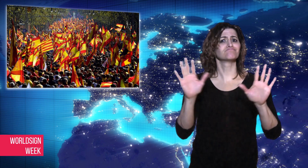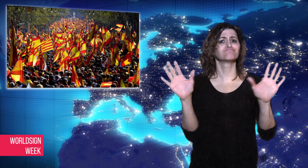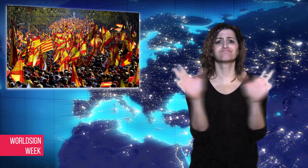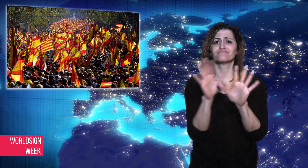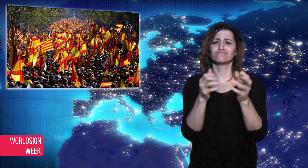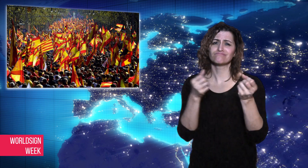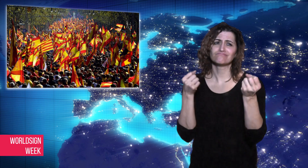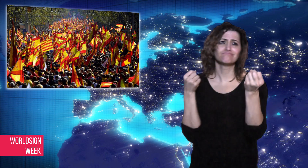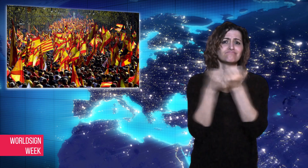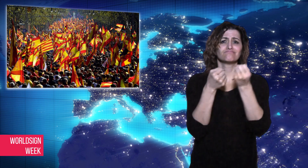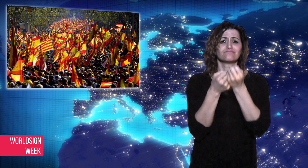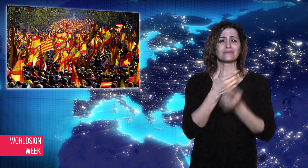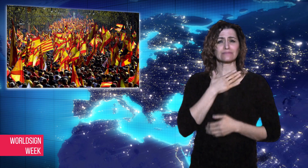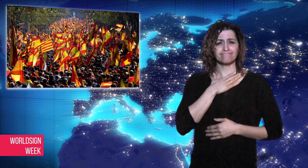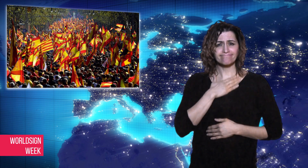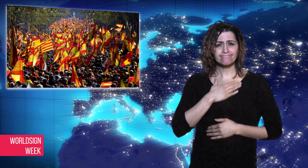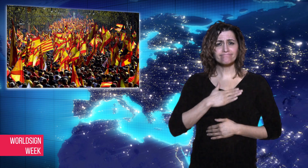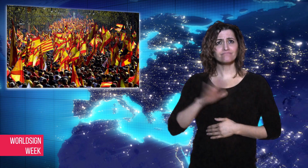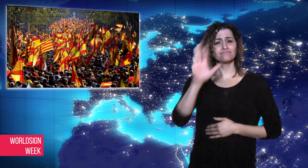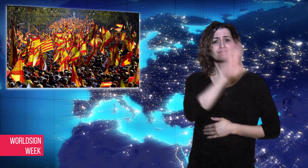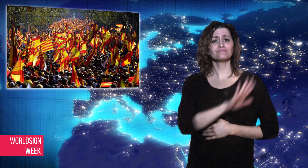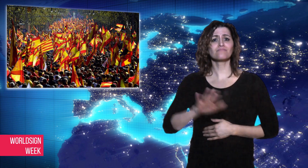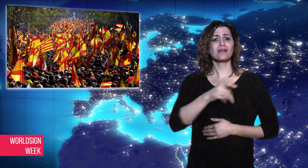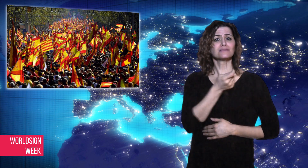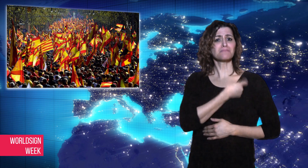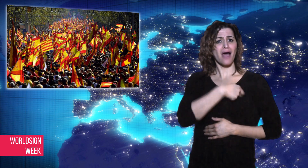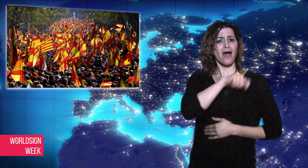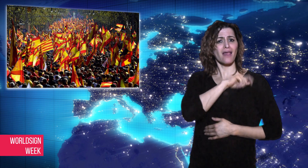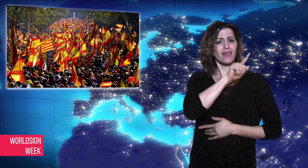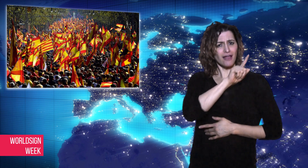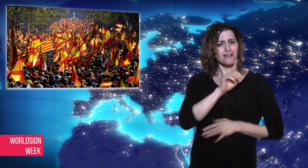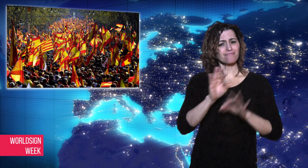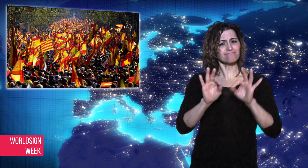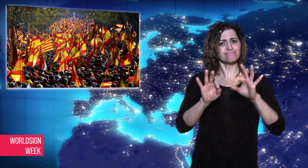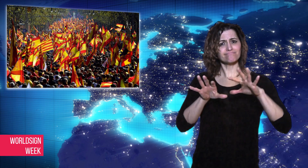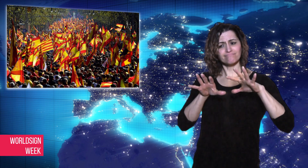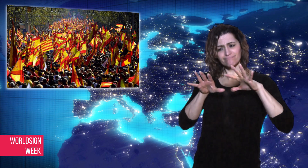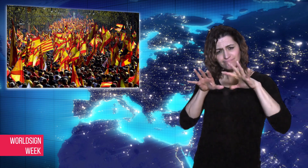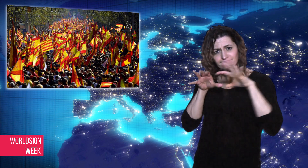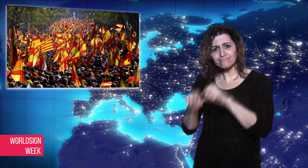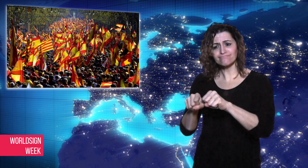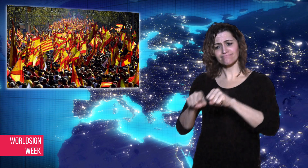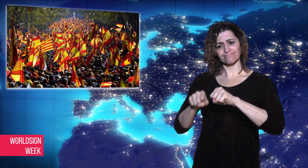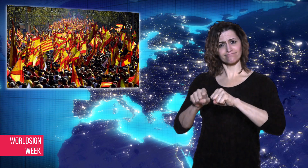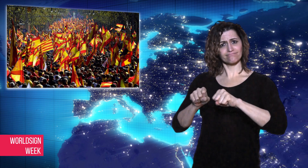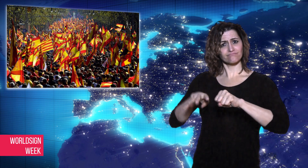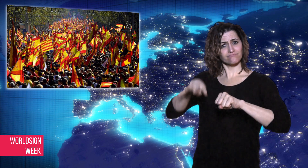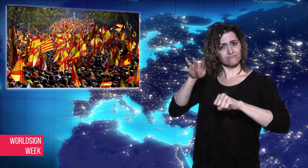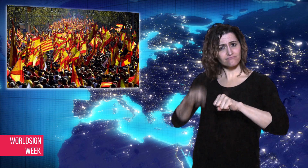supporting Spain’s authority to take